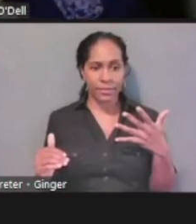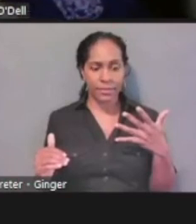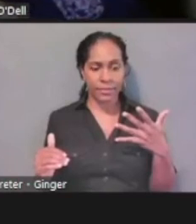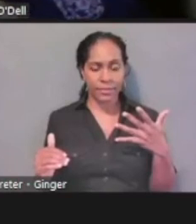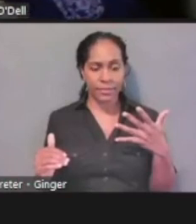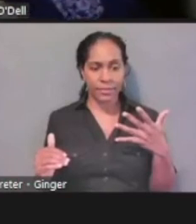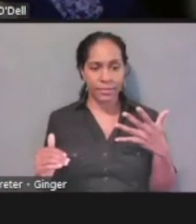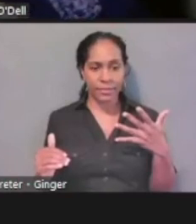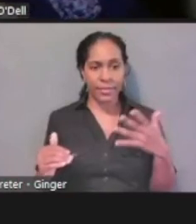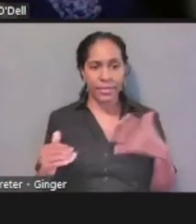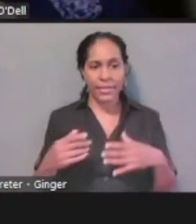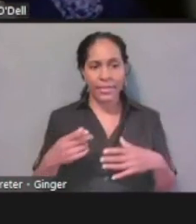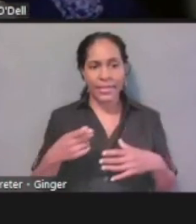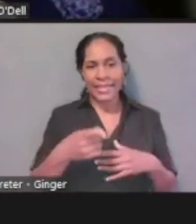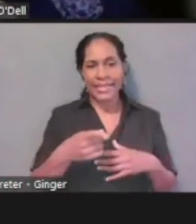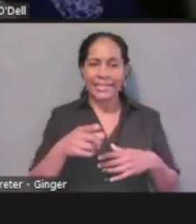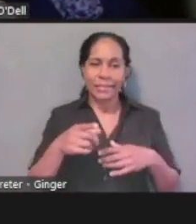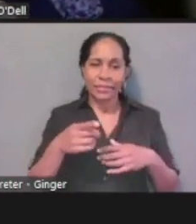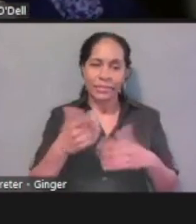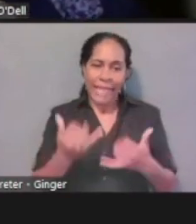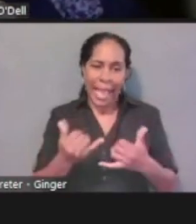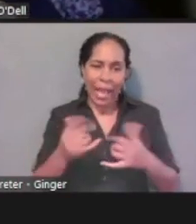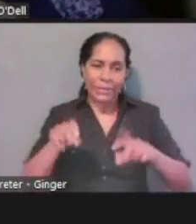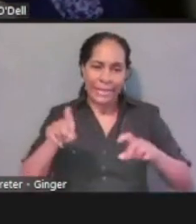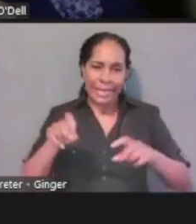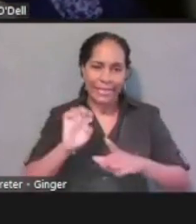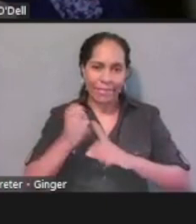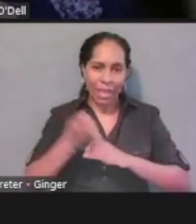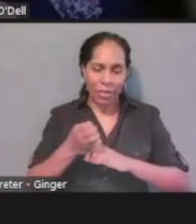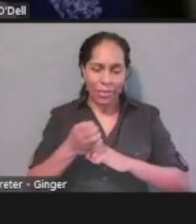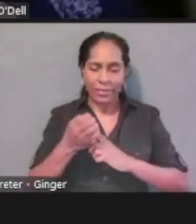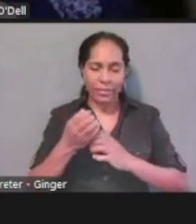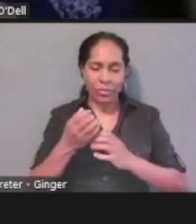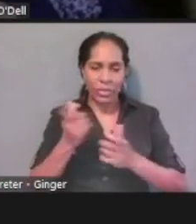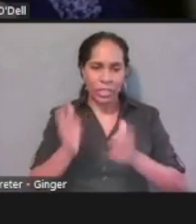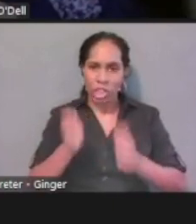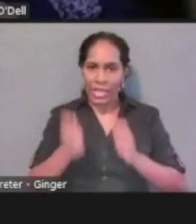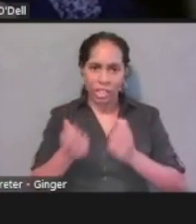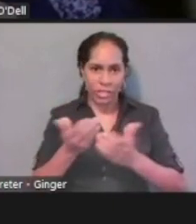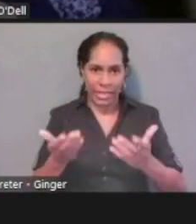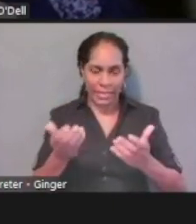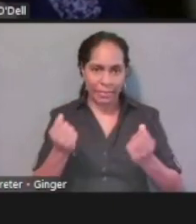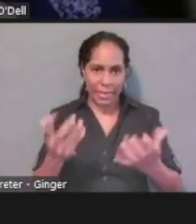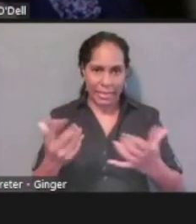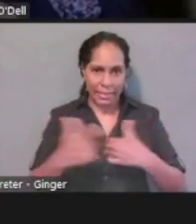This is a test environment, right, so things are changing all the time. But this is where they now can say,